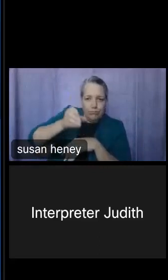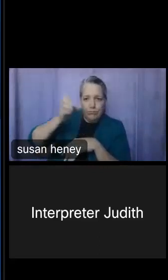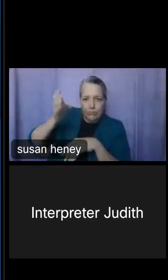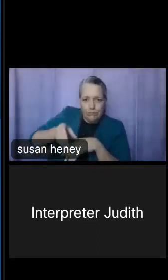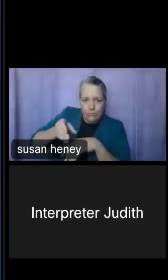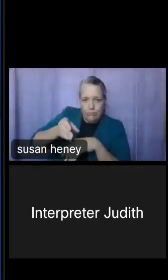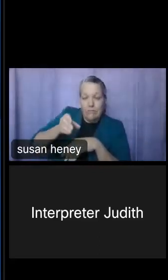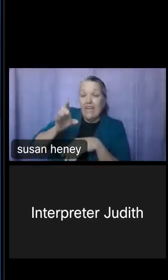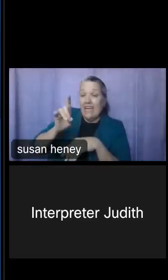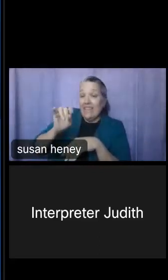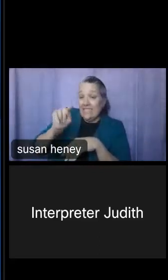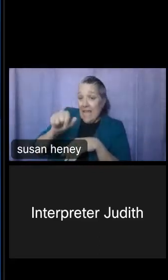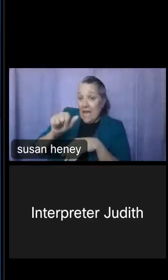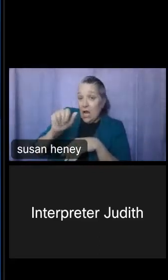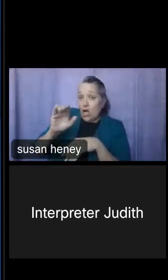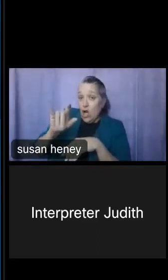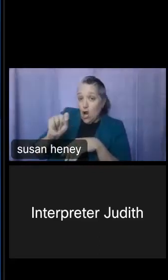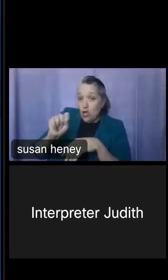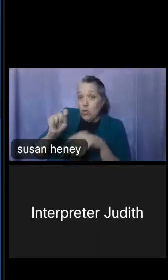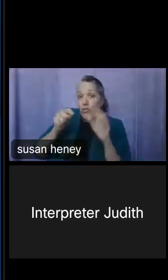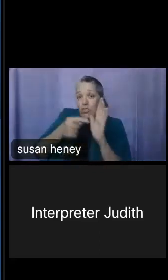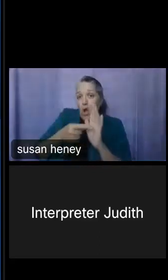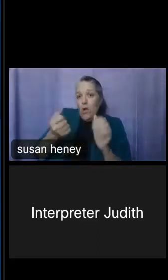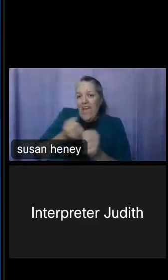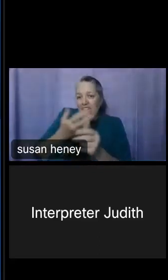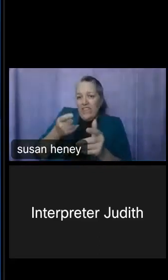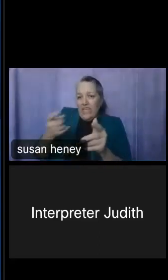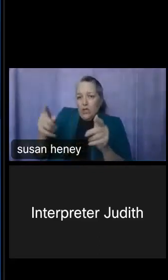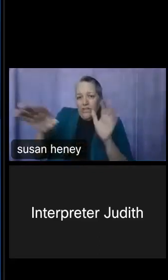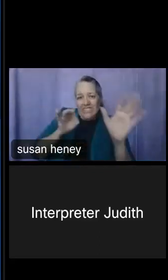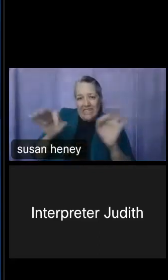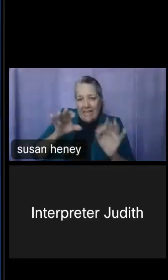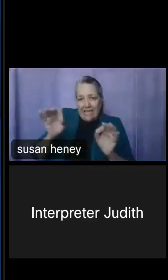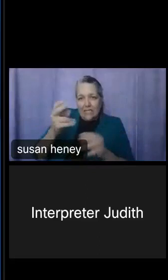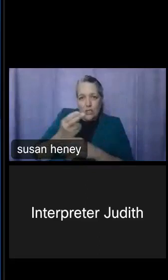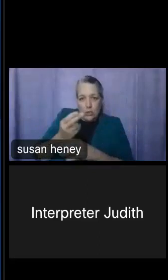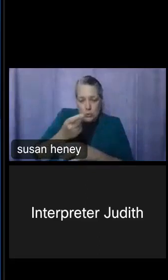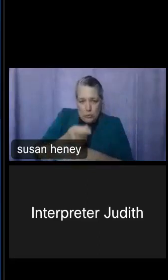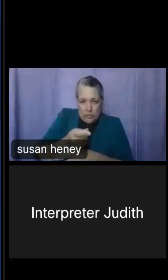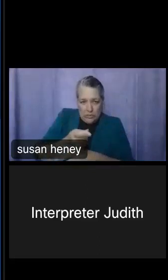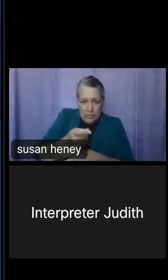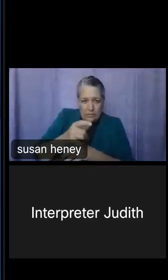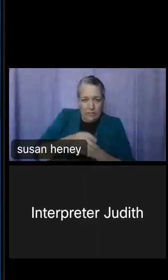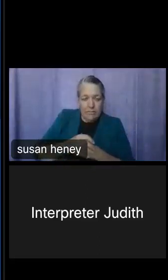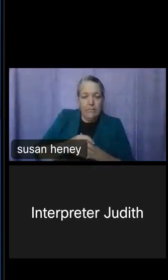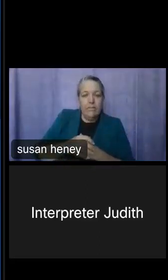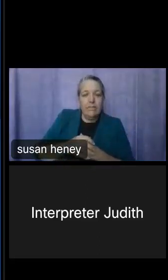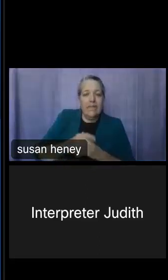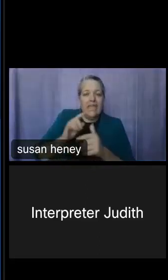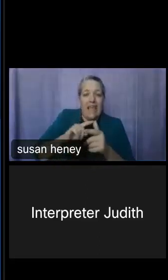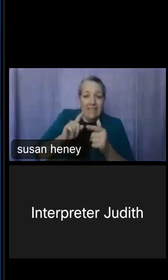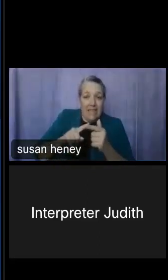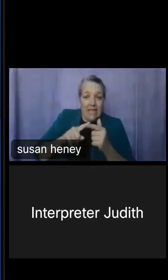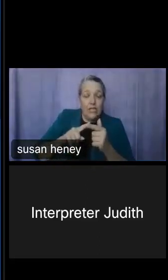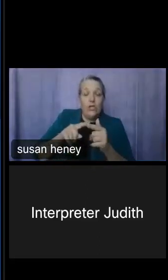table. If it's a variable, it'll show it. And then you can choose actual specific survey